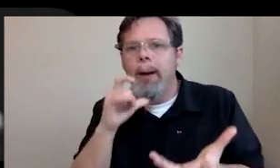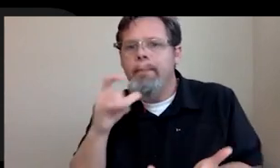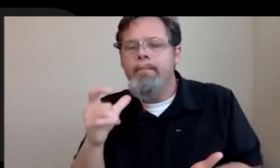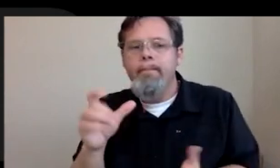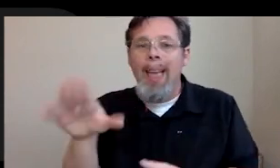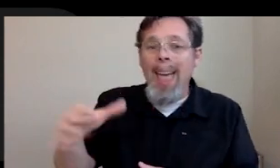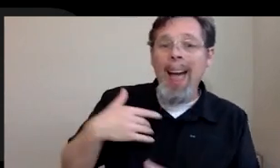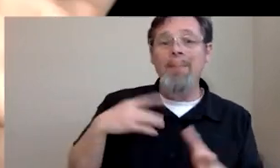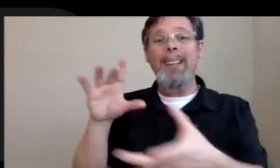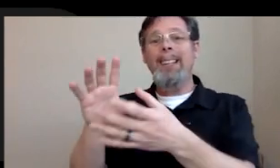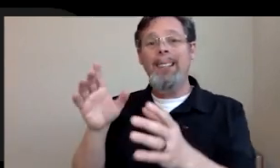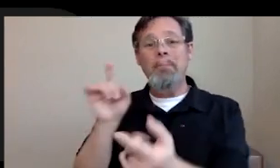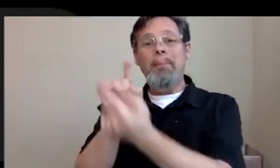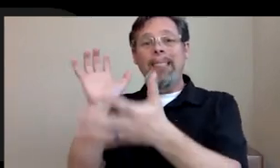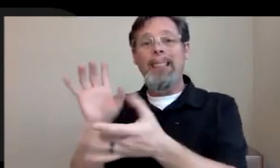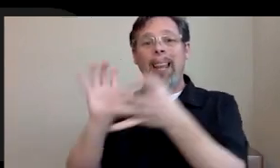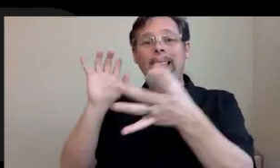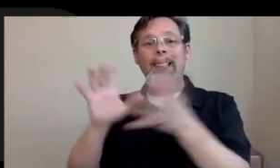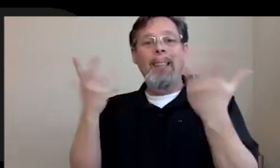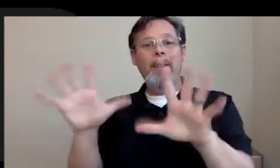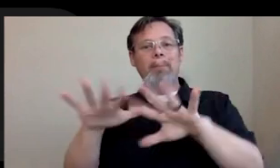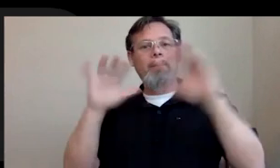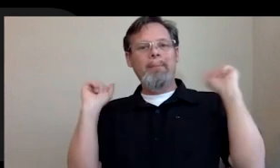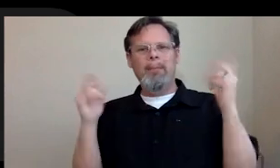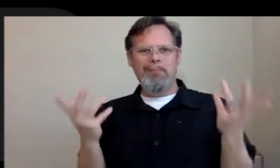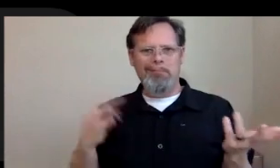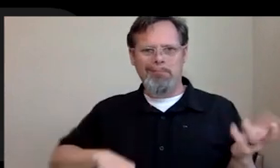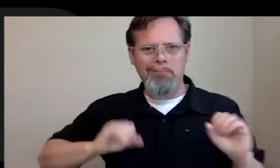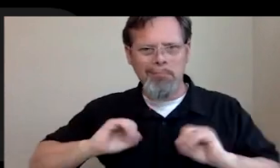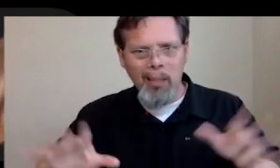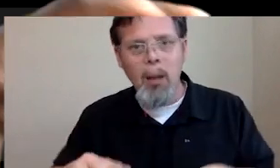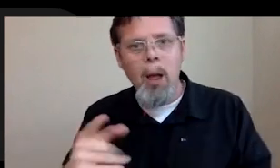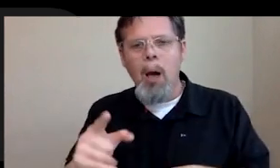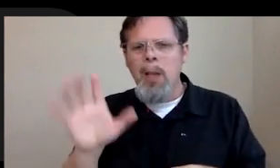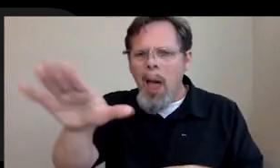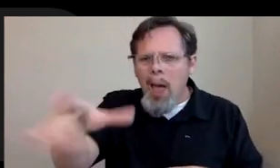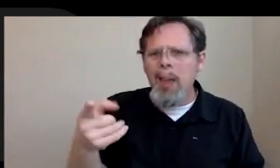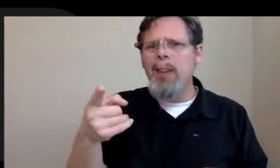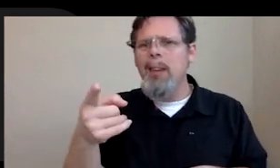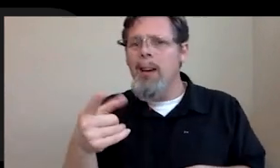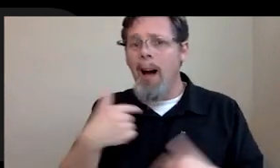connected now. And then we just both go away because that does nothing for you. I would be looking for like, hey, I'm someone who wants to